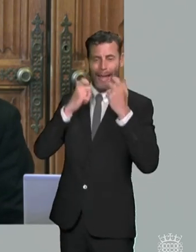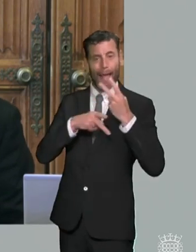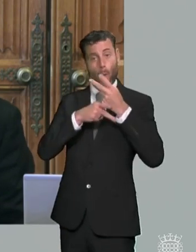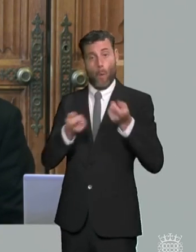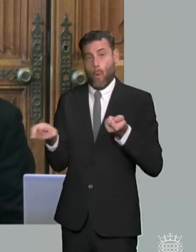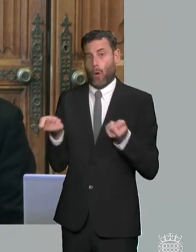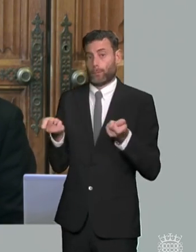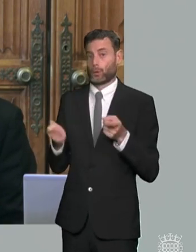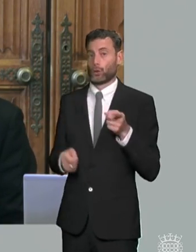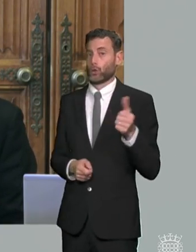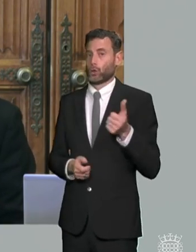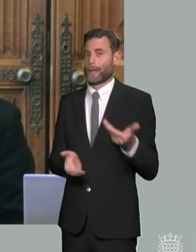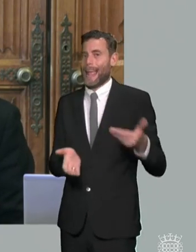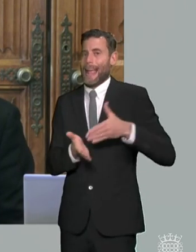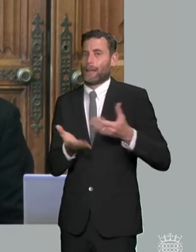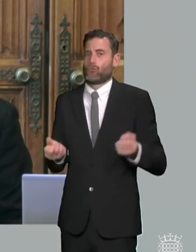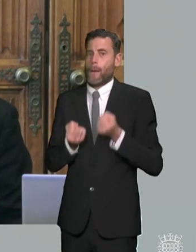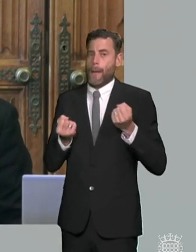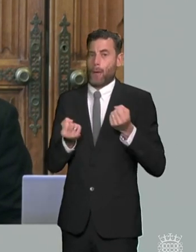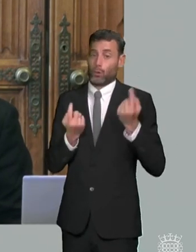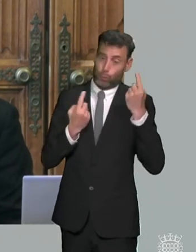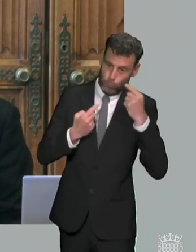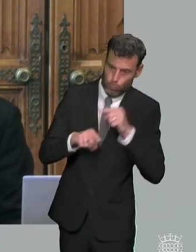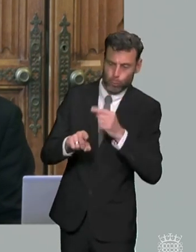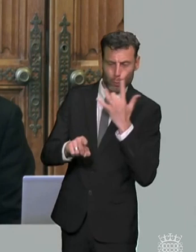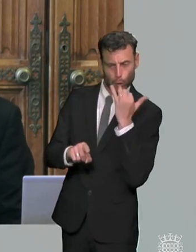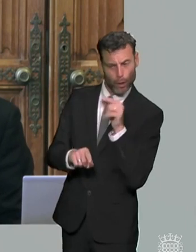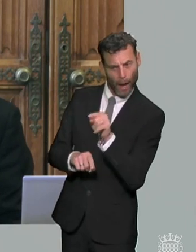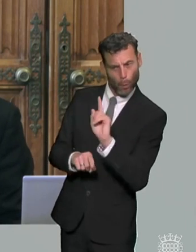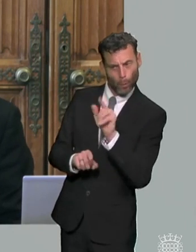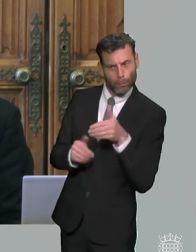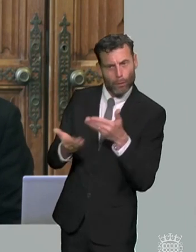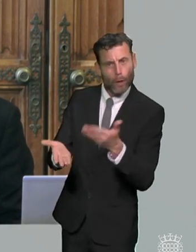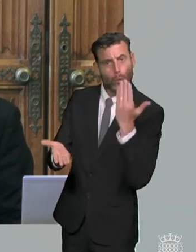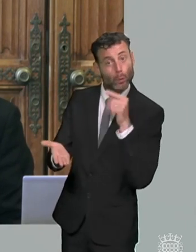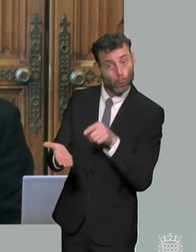should have increased powers to investigate what goes on in the in in the school in the school